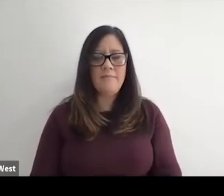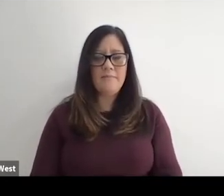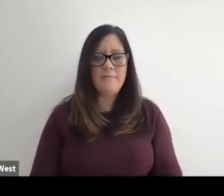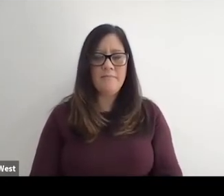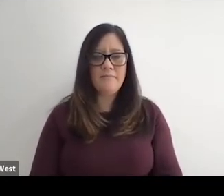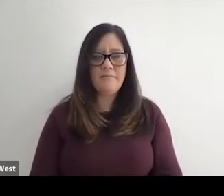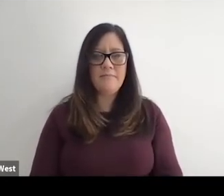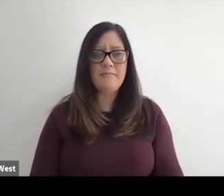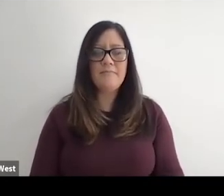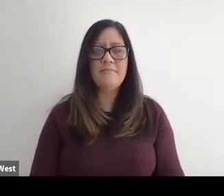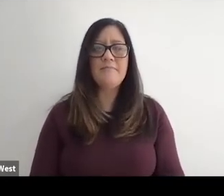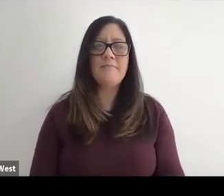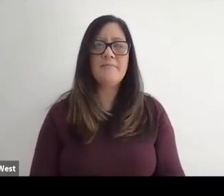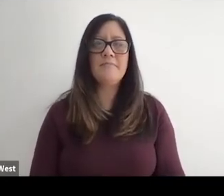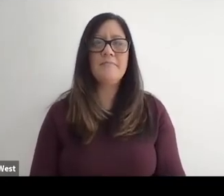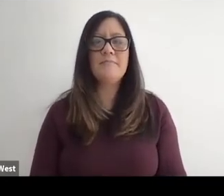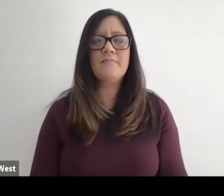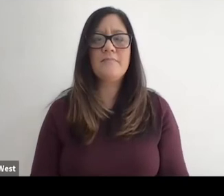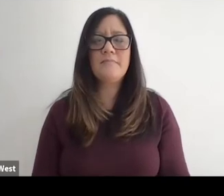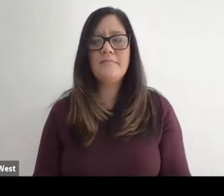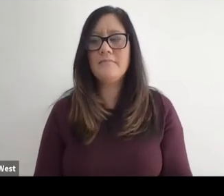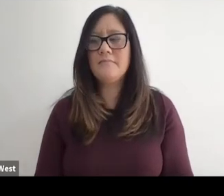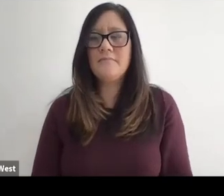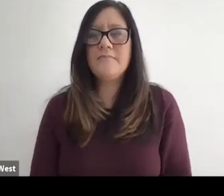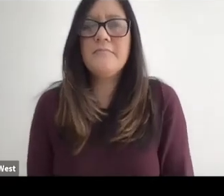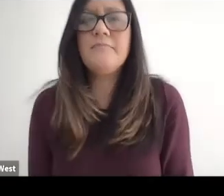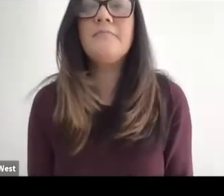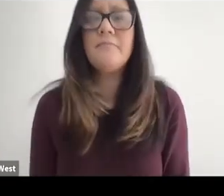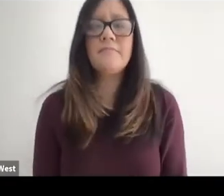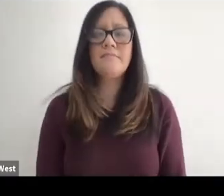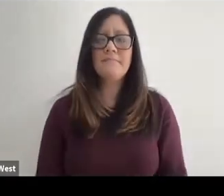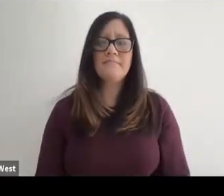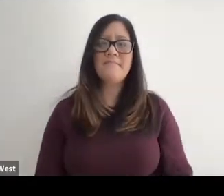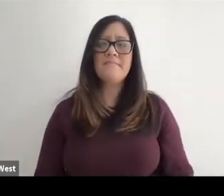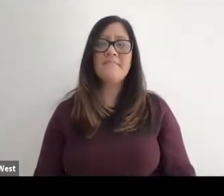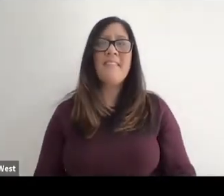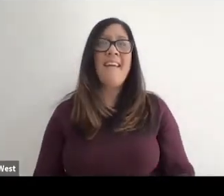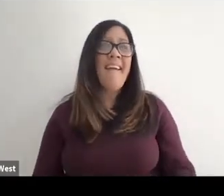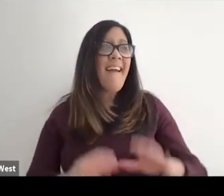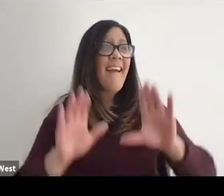Hey, great day everybody.